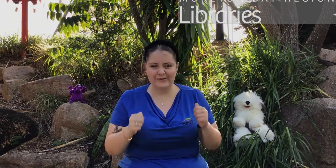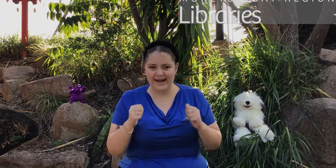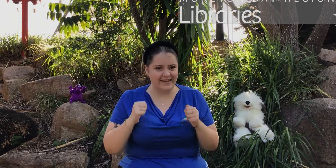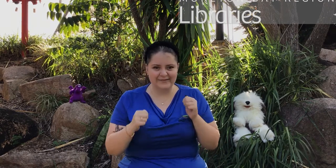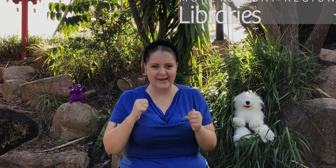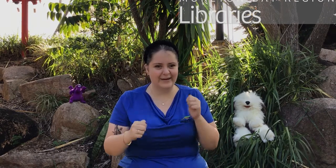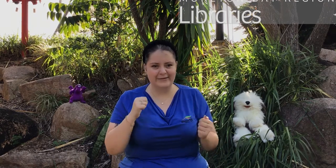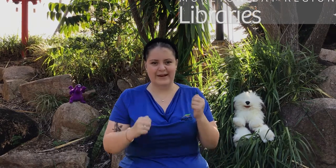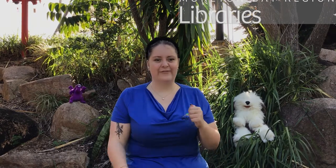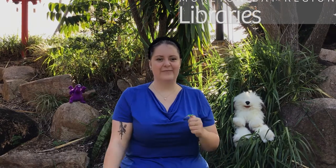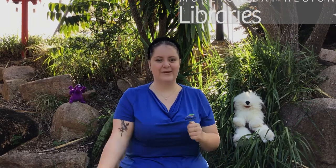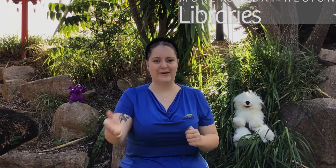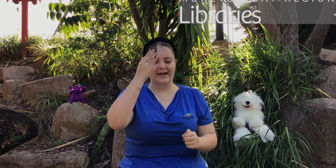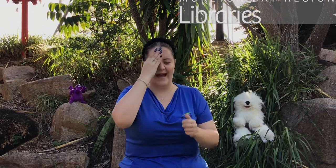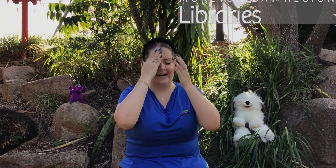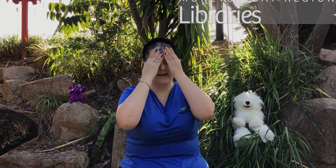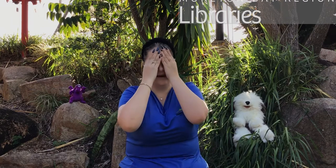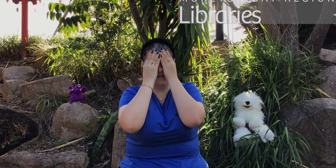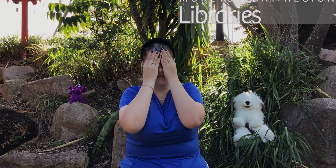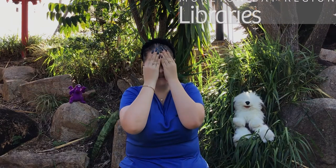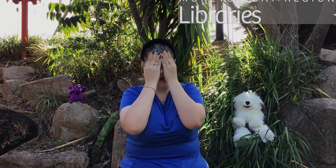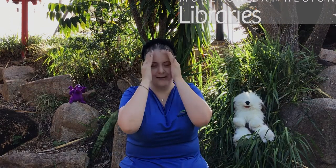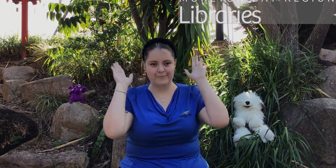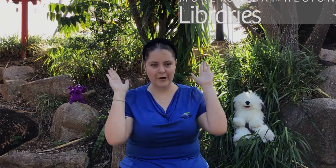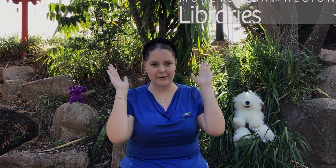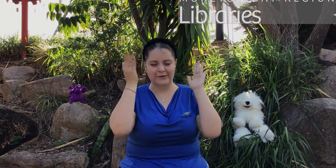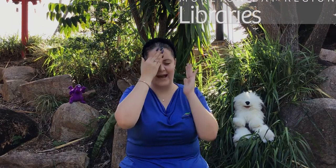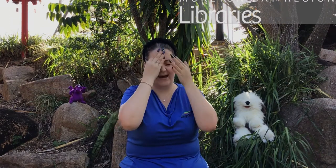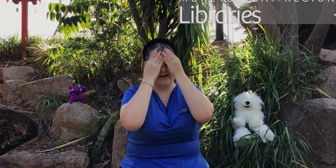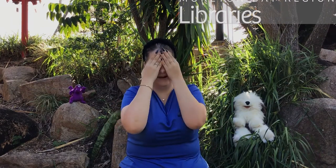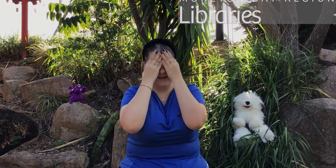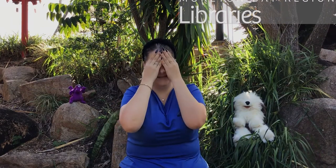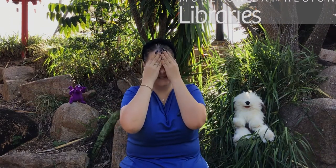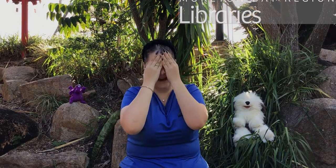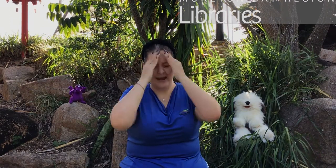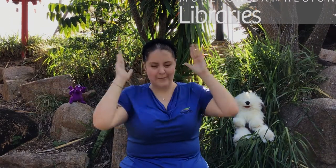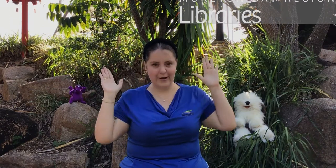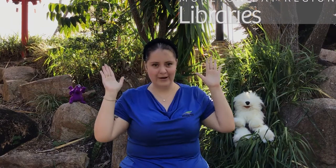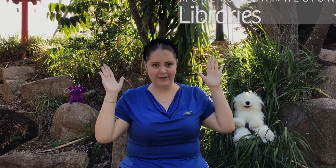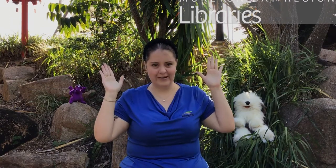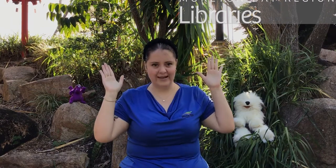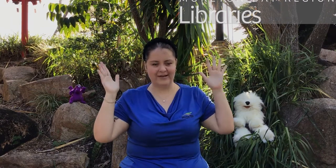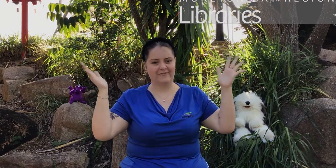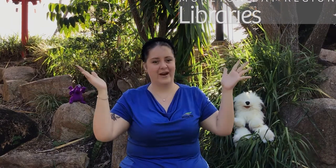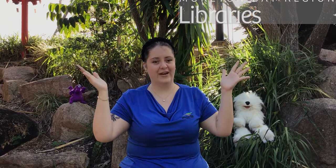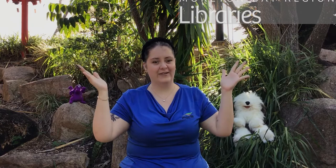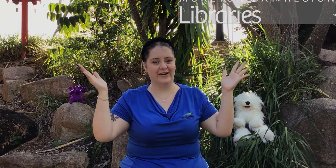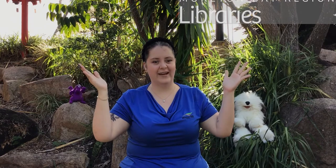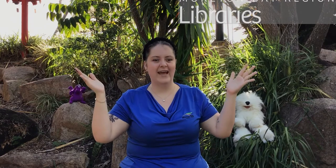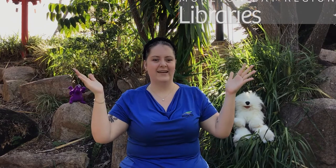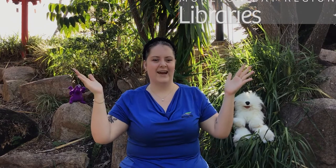I can run away from you, out of sight (Boo!), out of sight. (Boo!)' Very good, now we're up